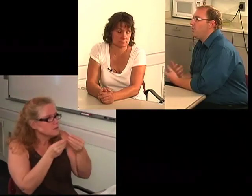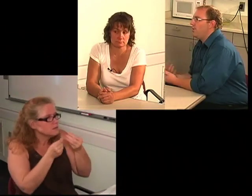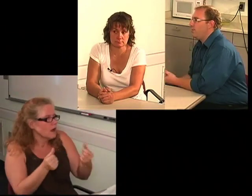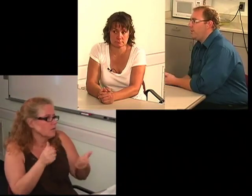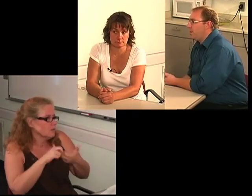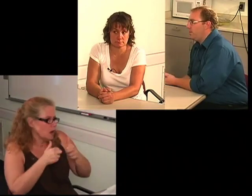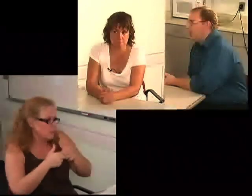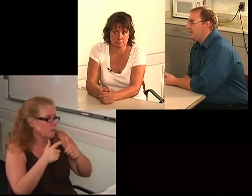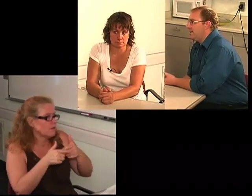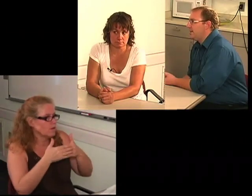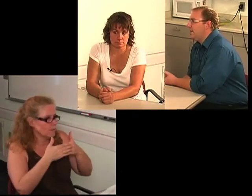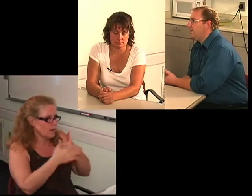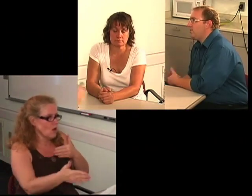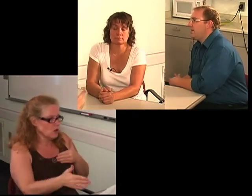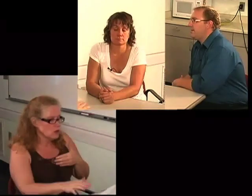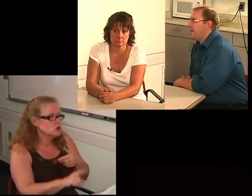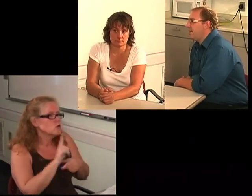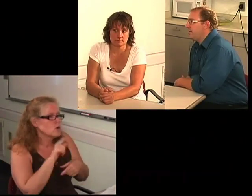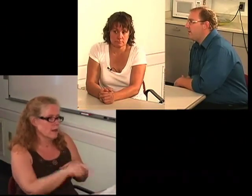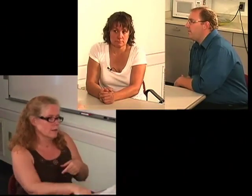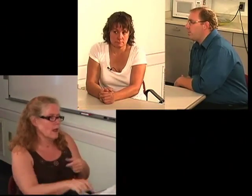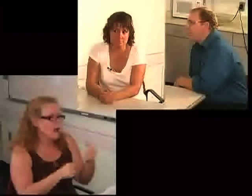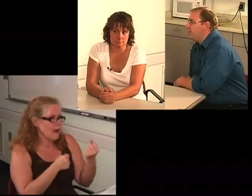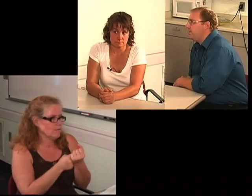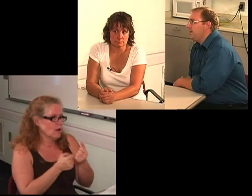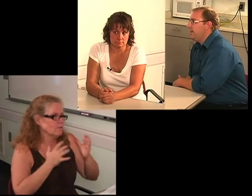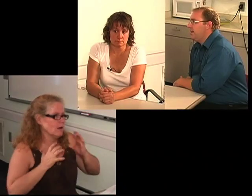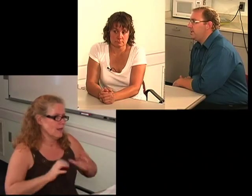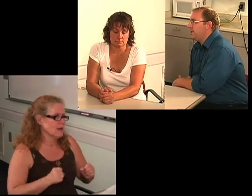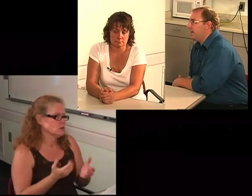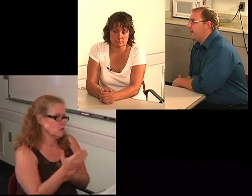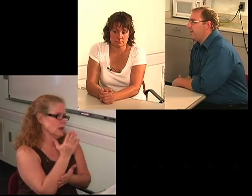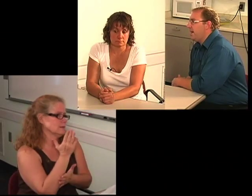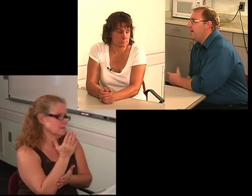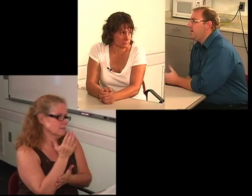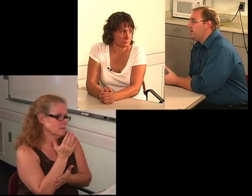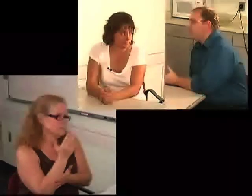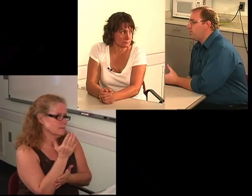we can go through an appeal process to try and solve the program and really take care of that.